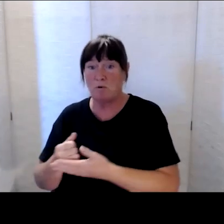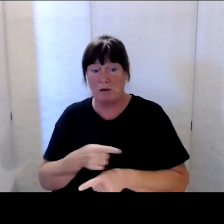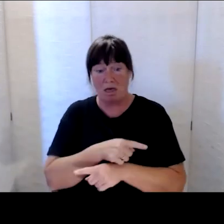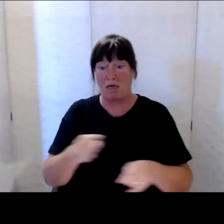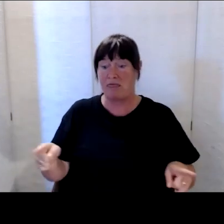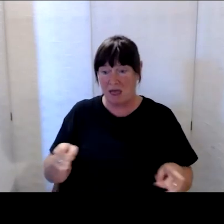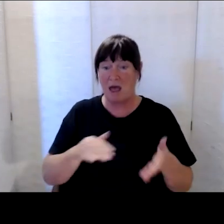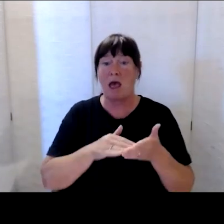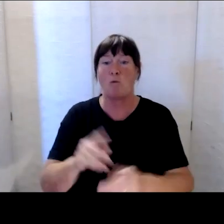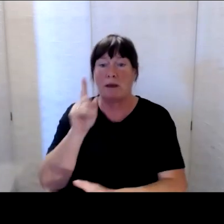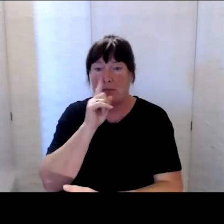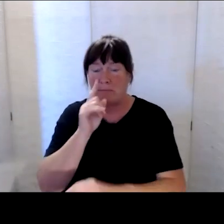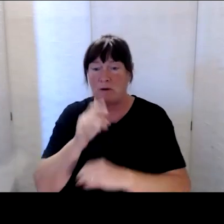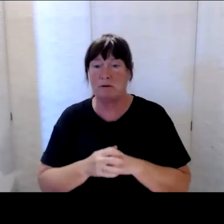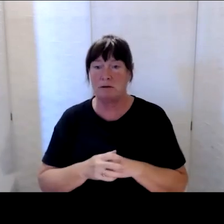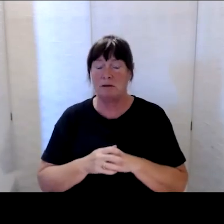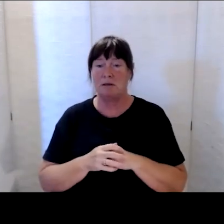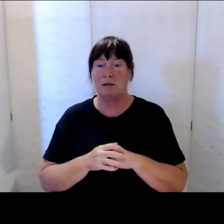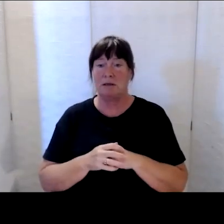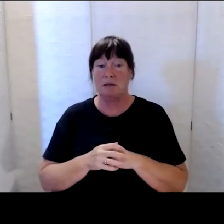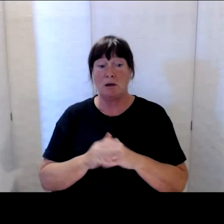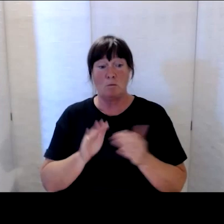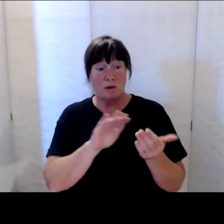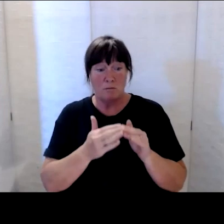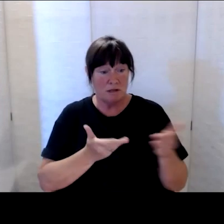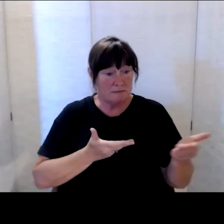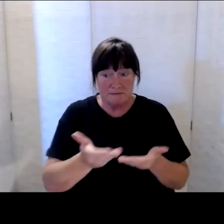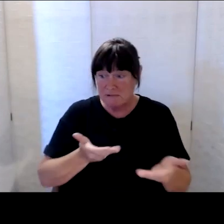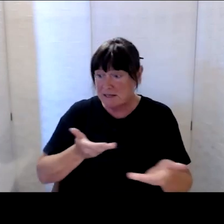We’ve been having engagements with communities to hear directly what’s been happening